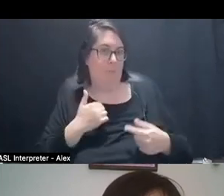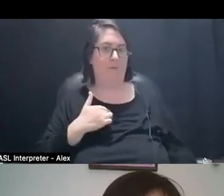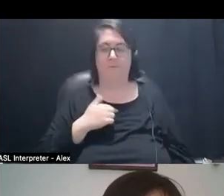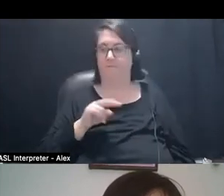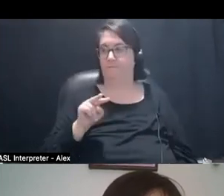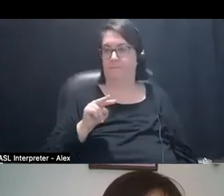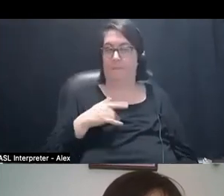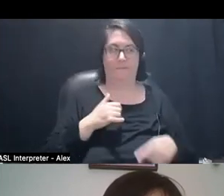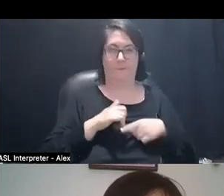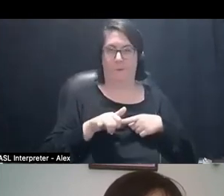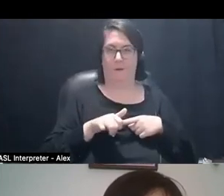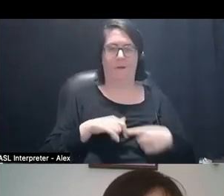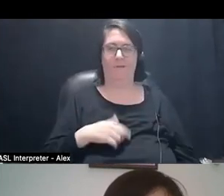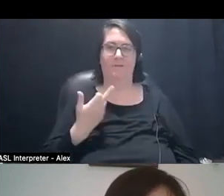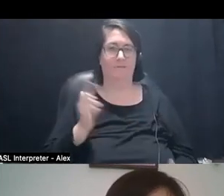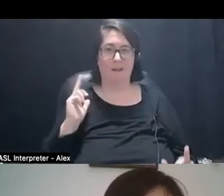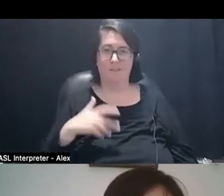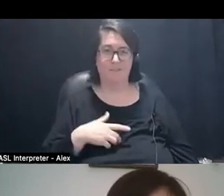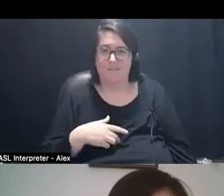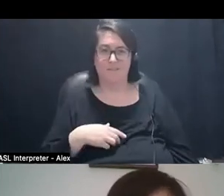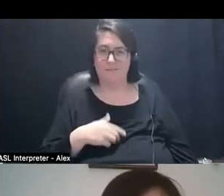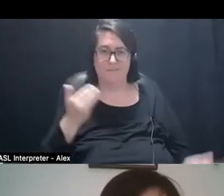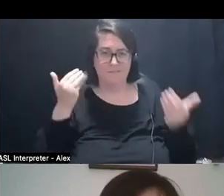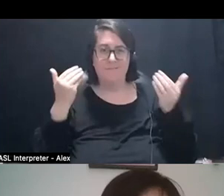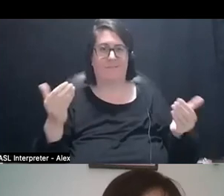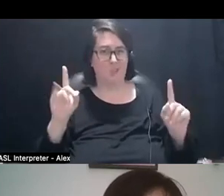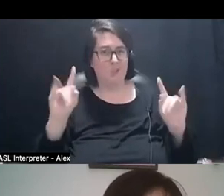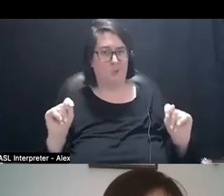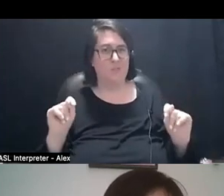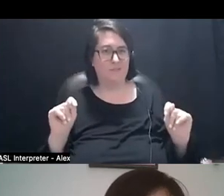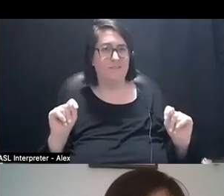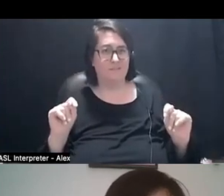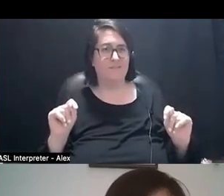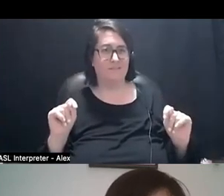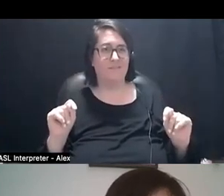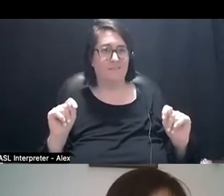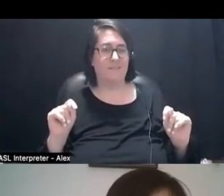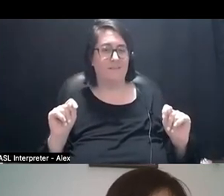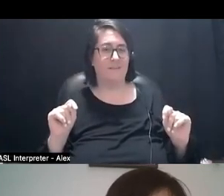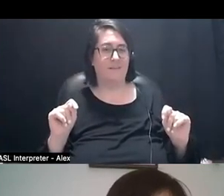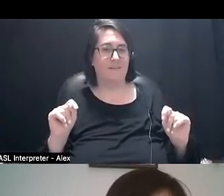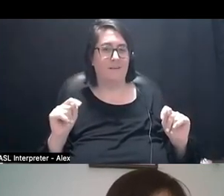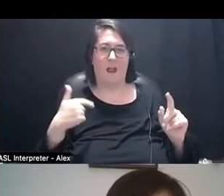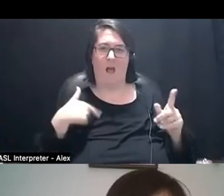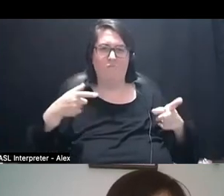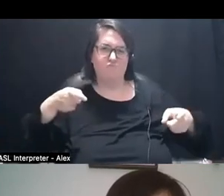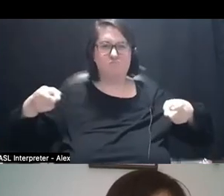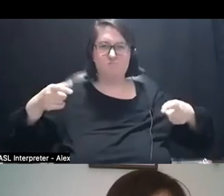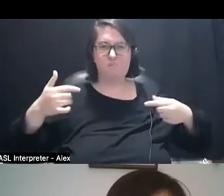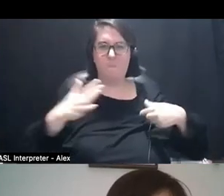but fuck it, I'm gonna do it and I'm gonna, I'm gonna like dominate the space in my own way.